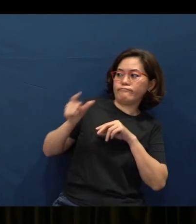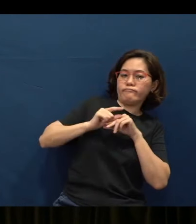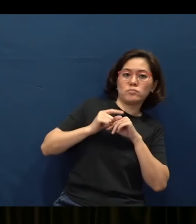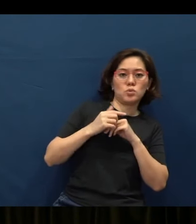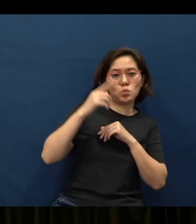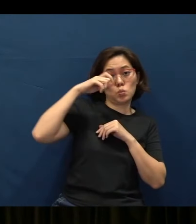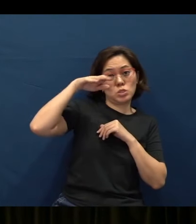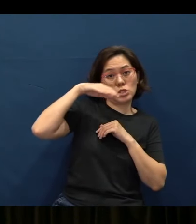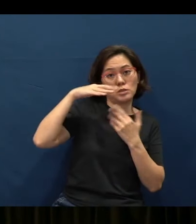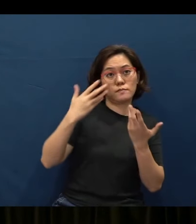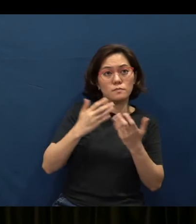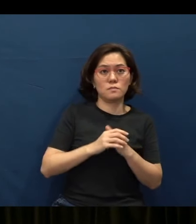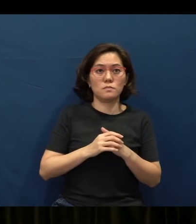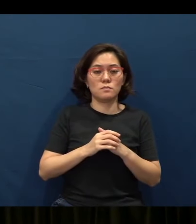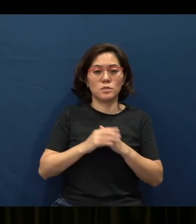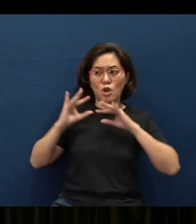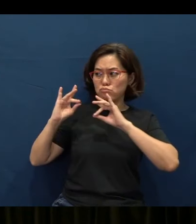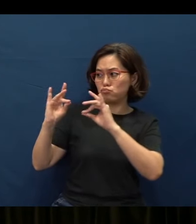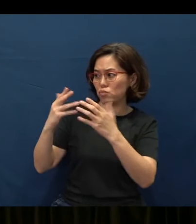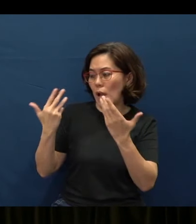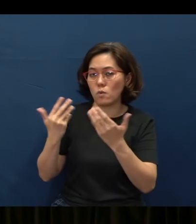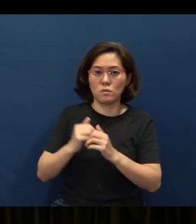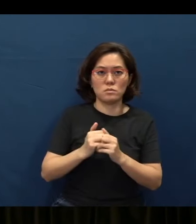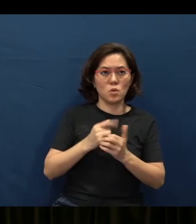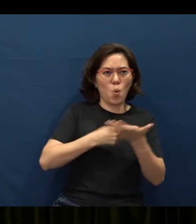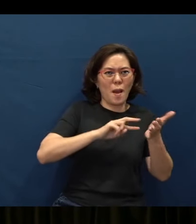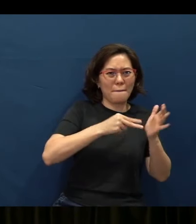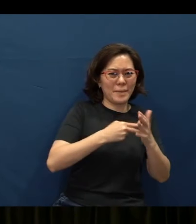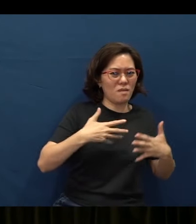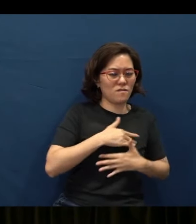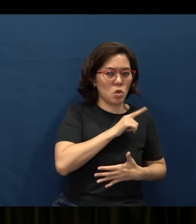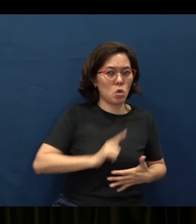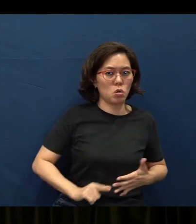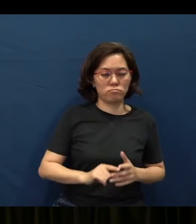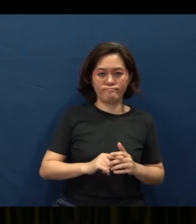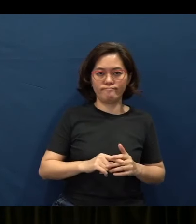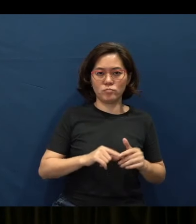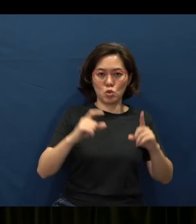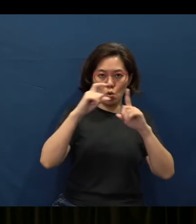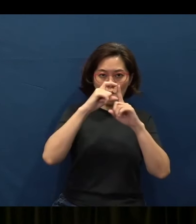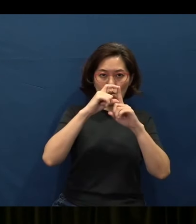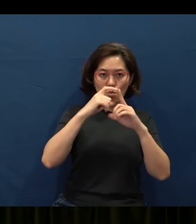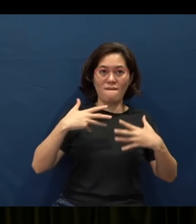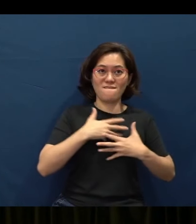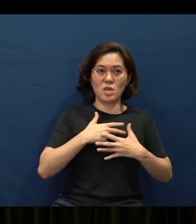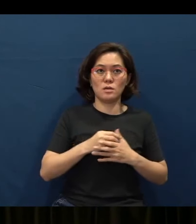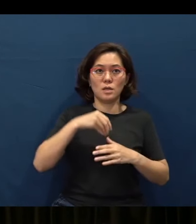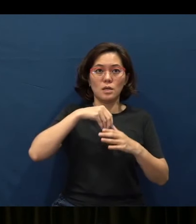Now, what does it mean to fear the Lord? You see, the word “fear” is the word “yirah” in the Bible.